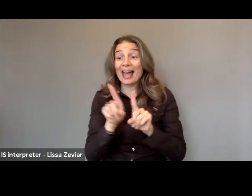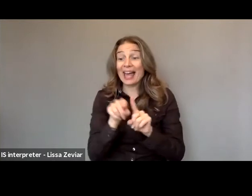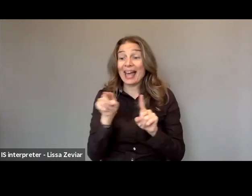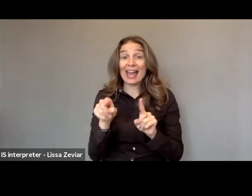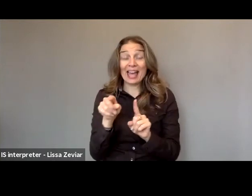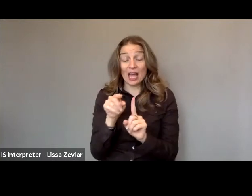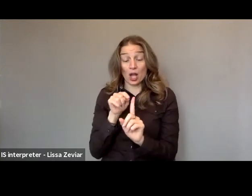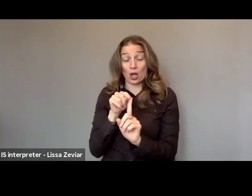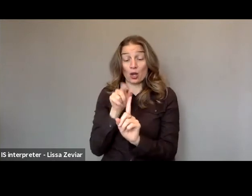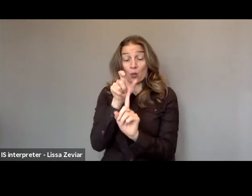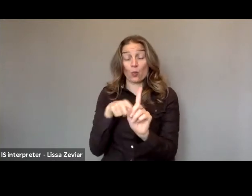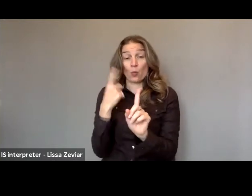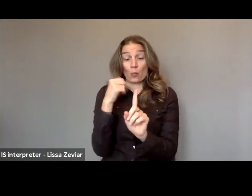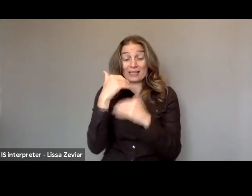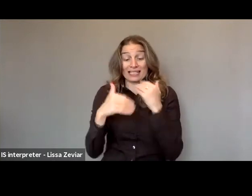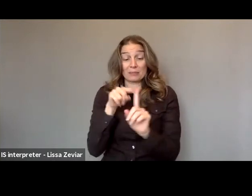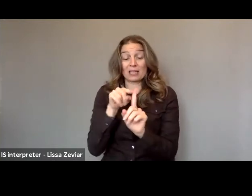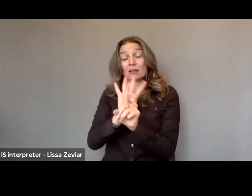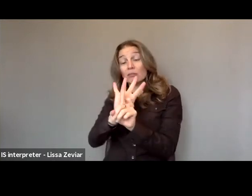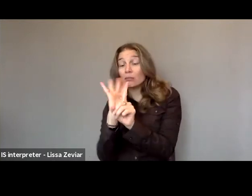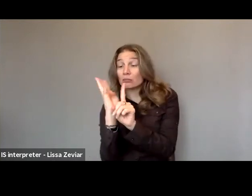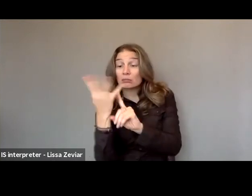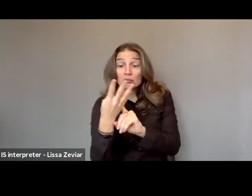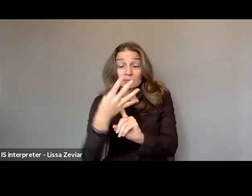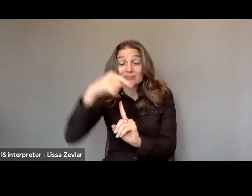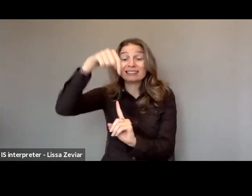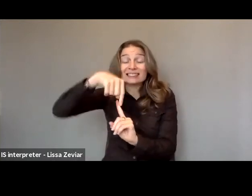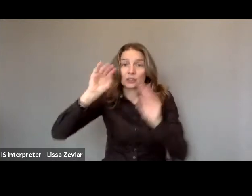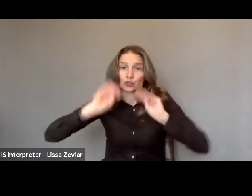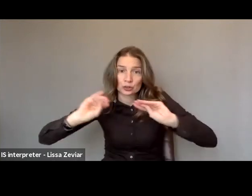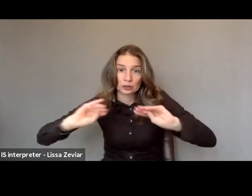closest to women with disabilities, and we're working on this issue,